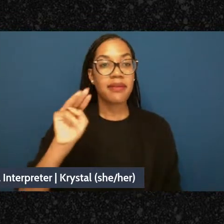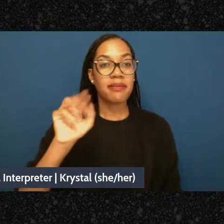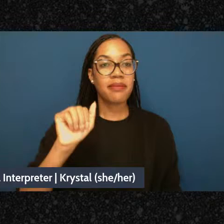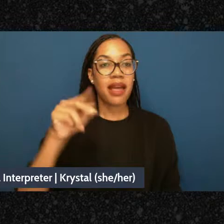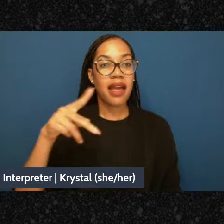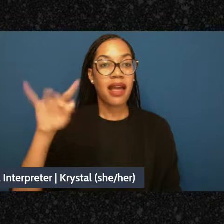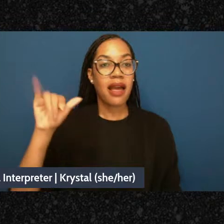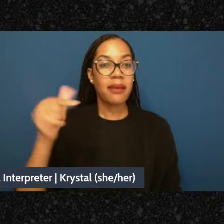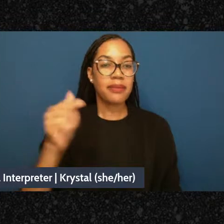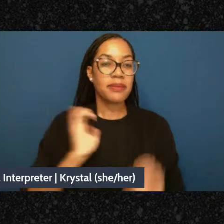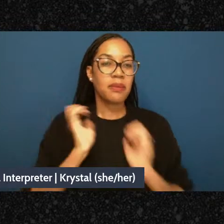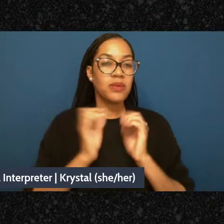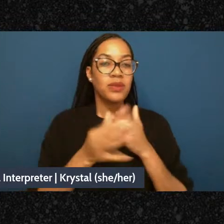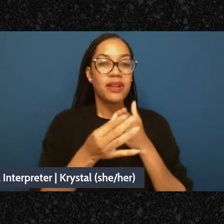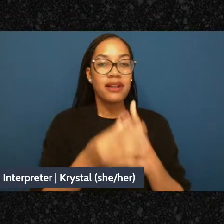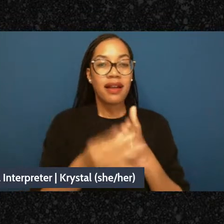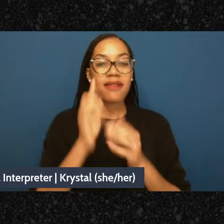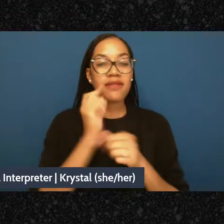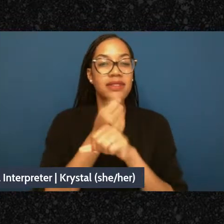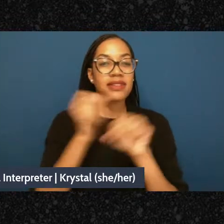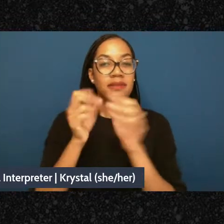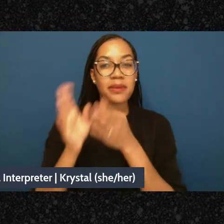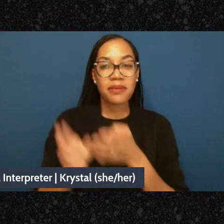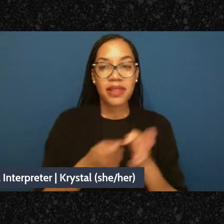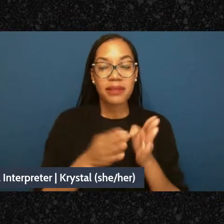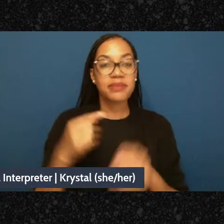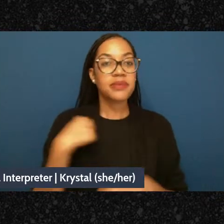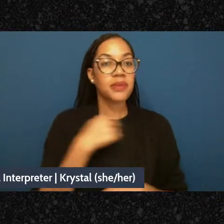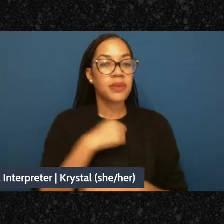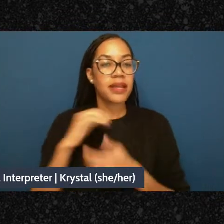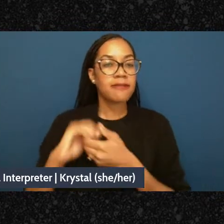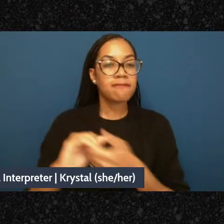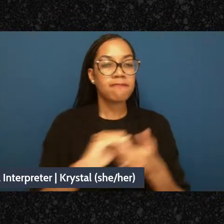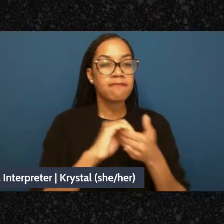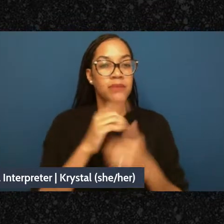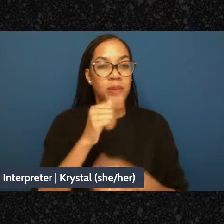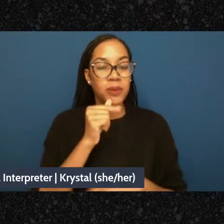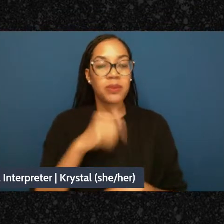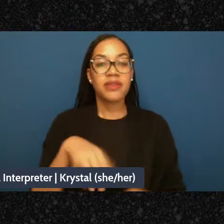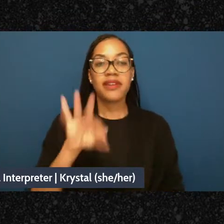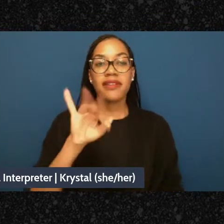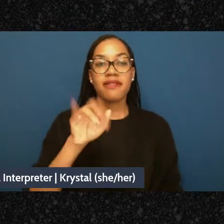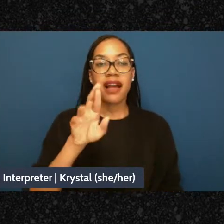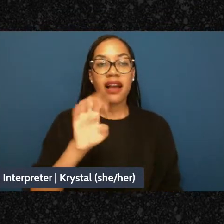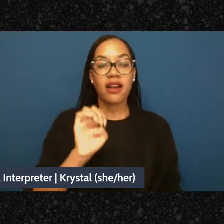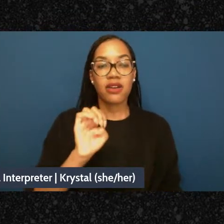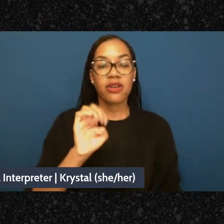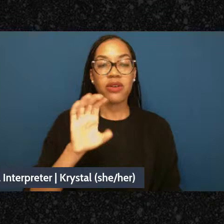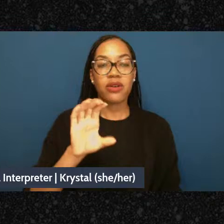facilitated by Fireweed Collective members Antoinette Chen See and Lilac Vyllete Maldonado.